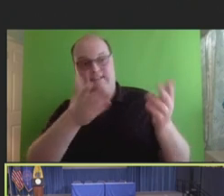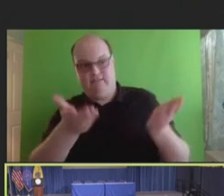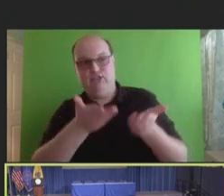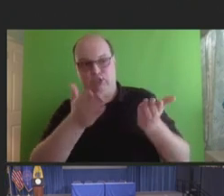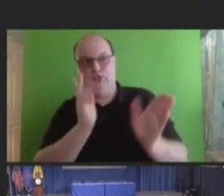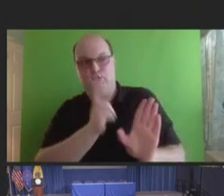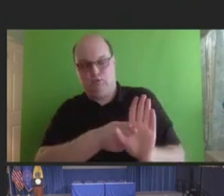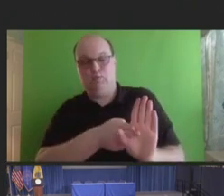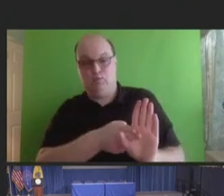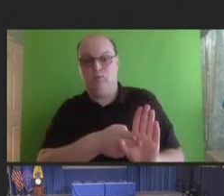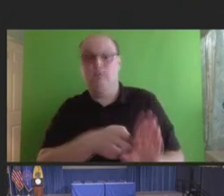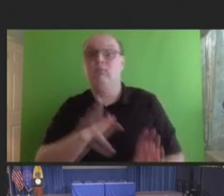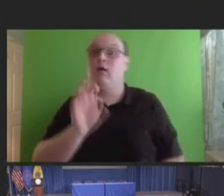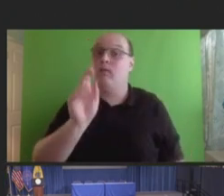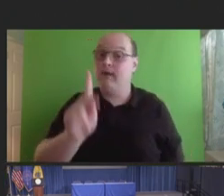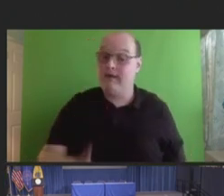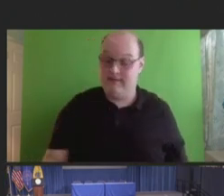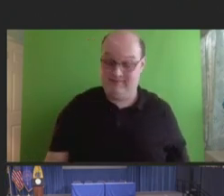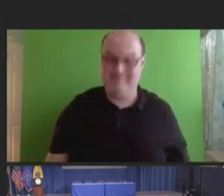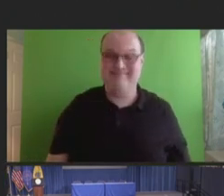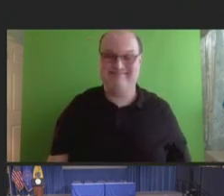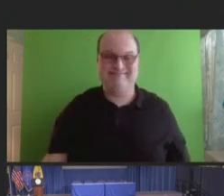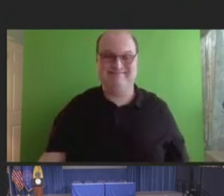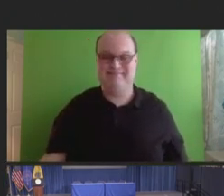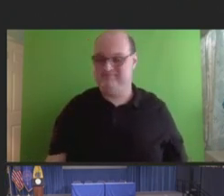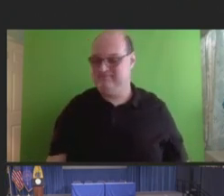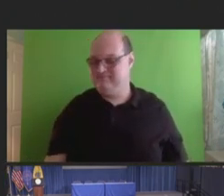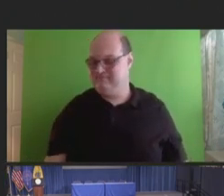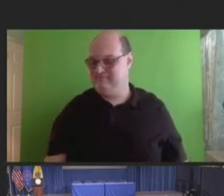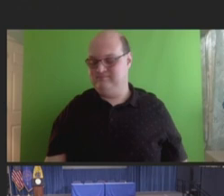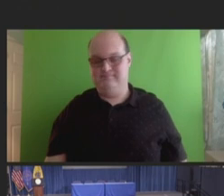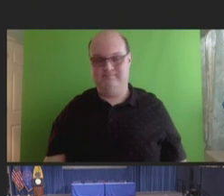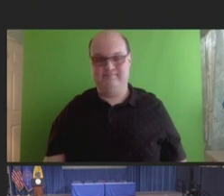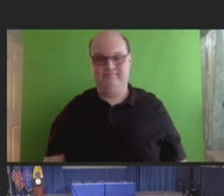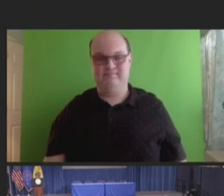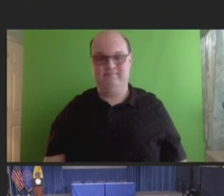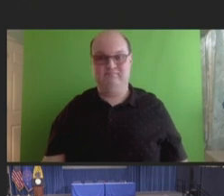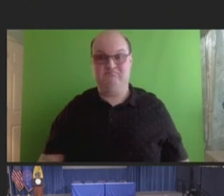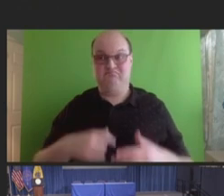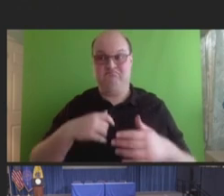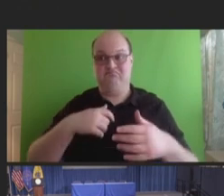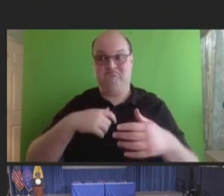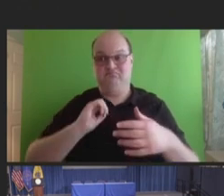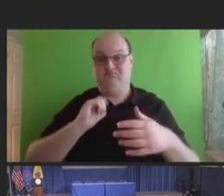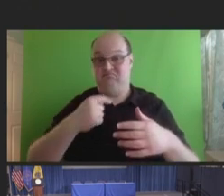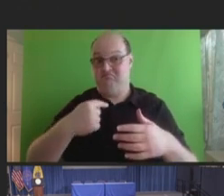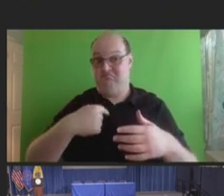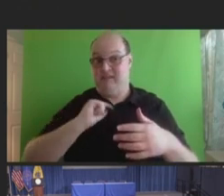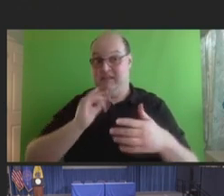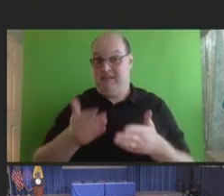Robert Schechter: Okay. Should I proceed with the recommendations or tag team at this point?